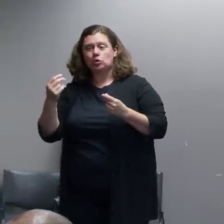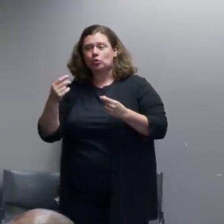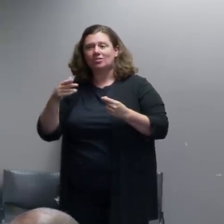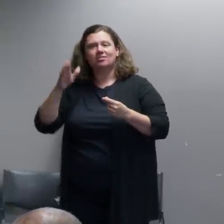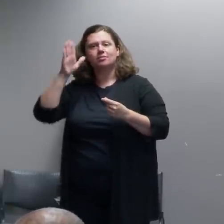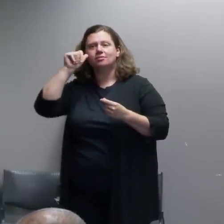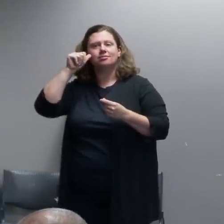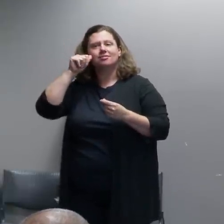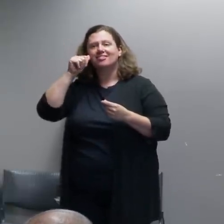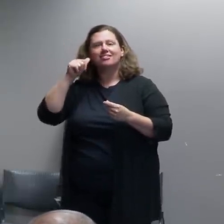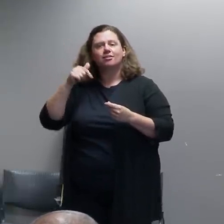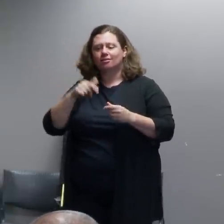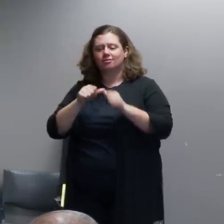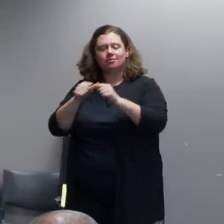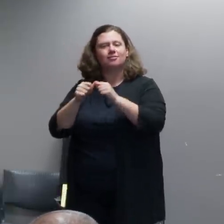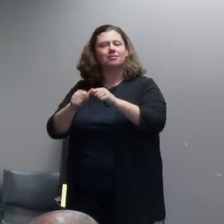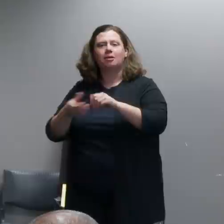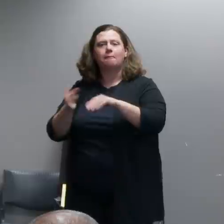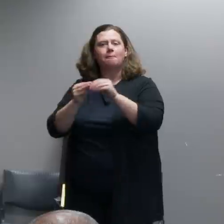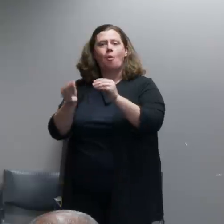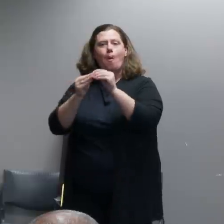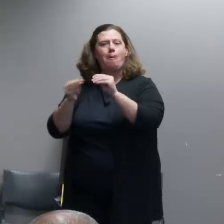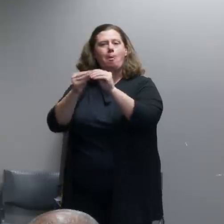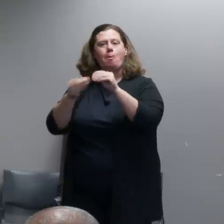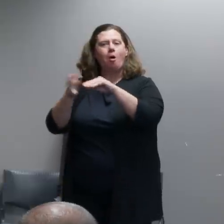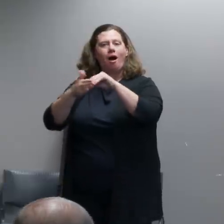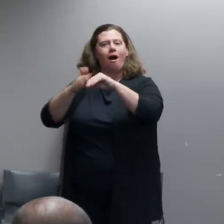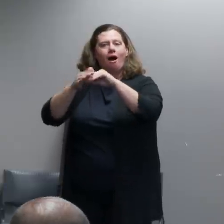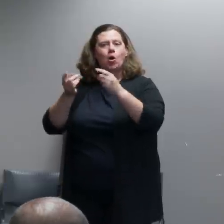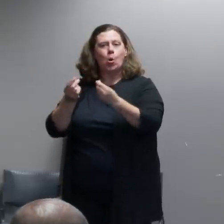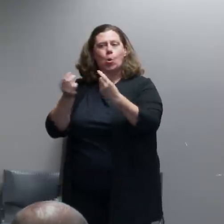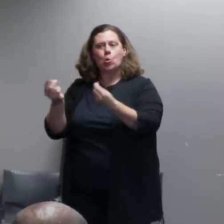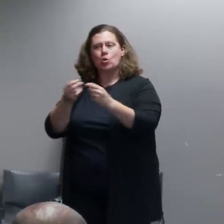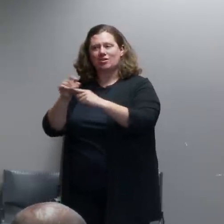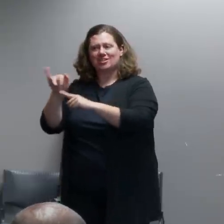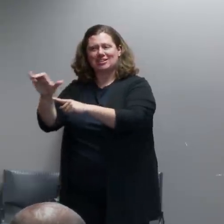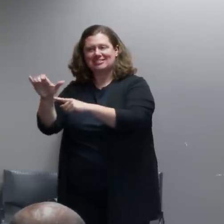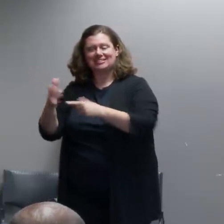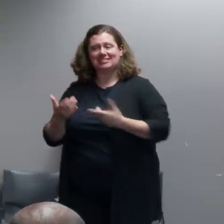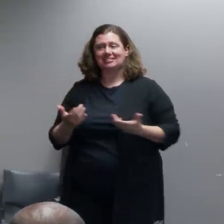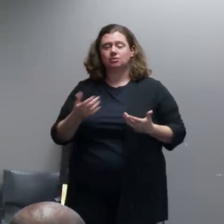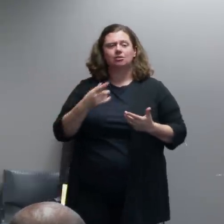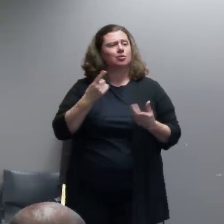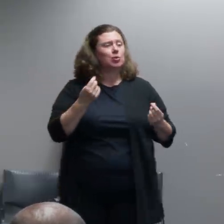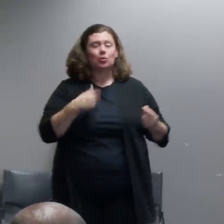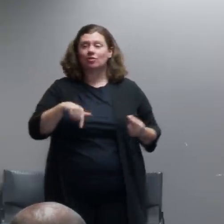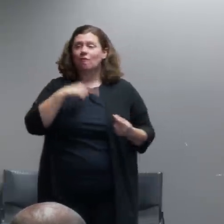it would be irresponsible of us in terms of our public safety responsibilities not